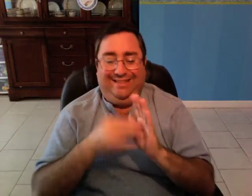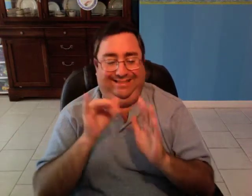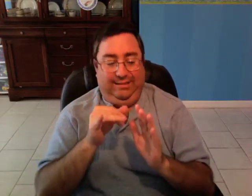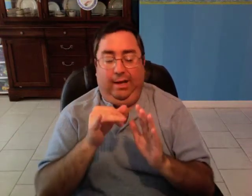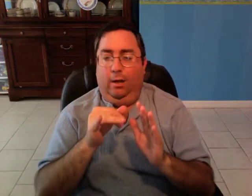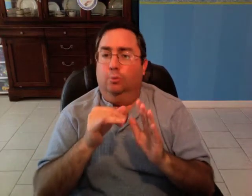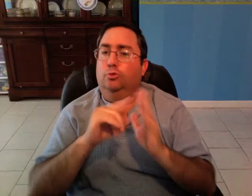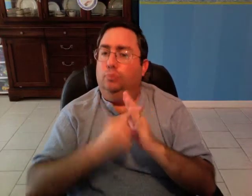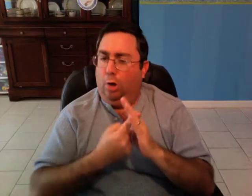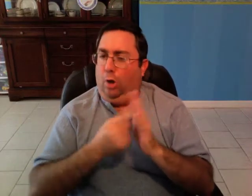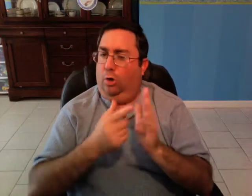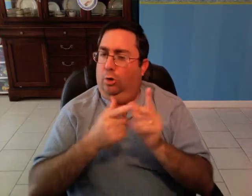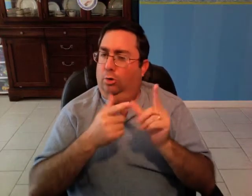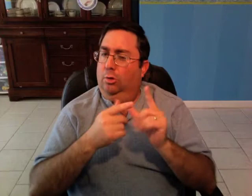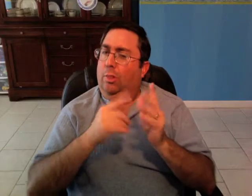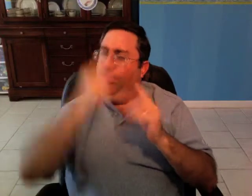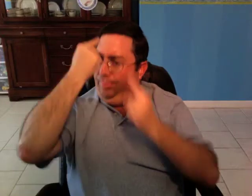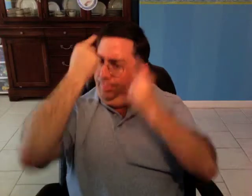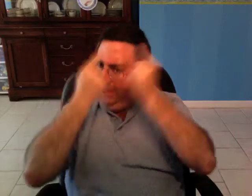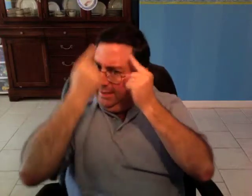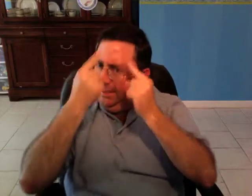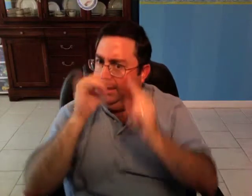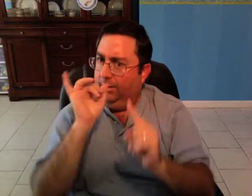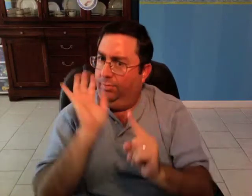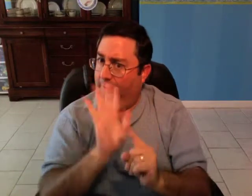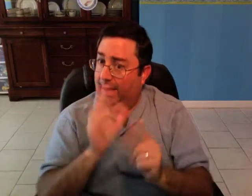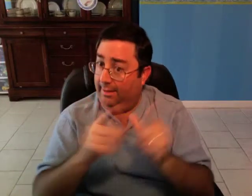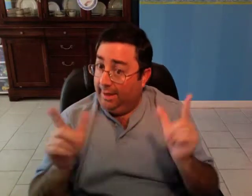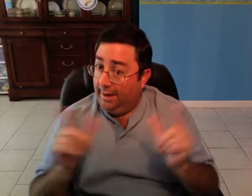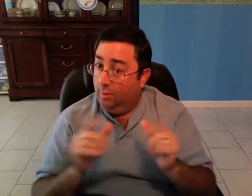they are starting to learn language, which means they start thinking in that language.